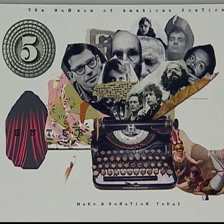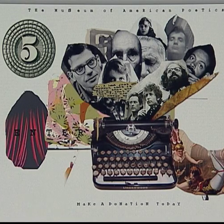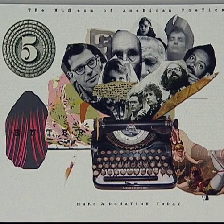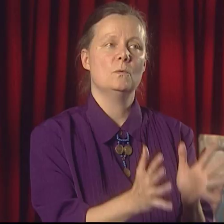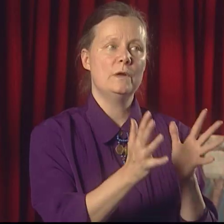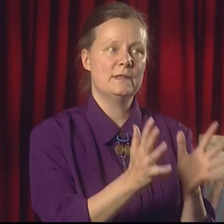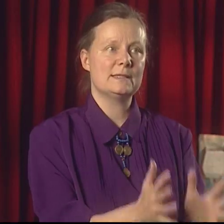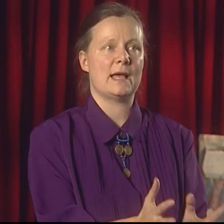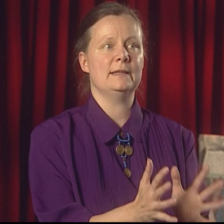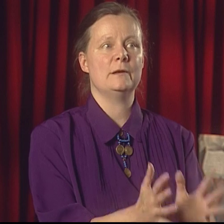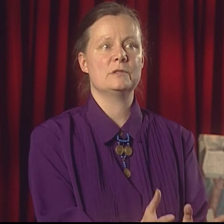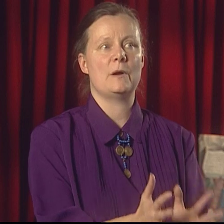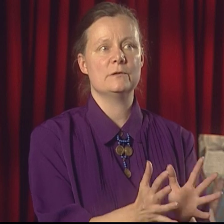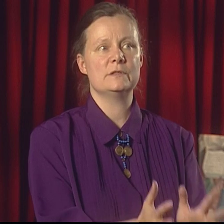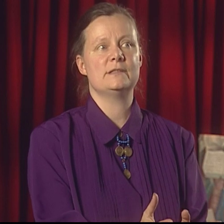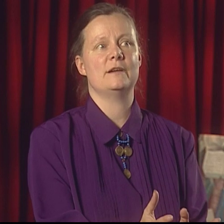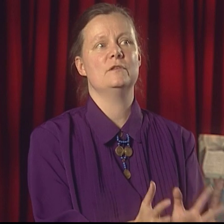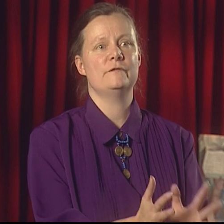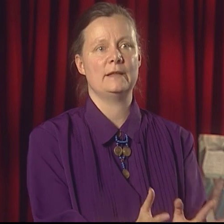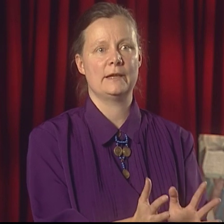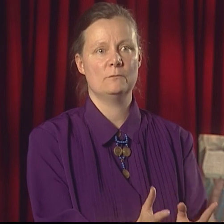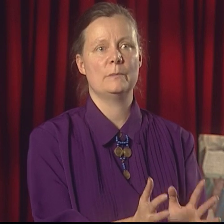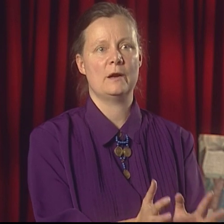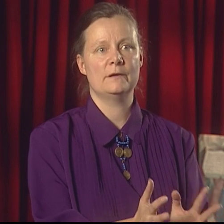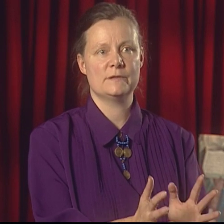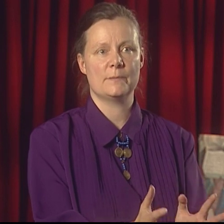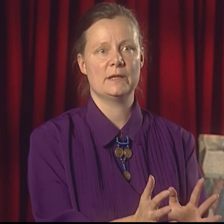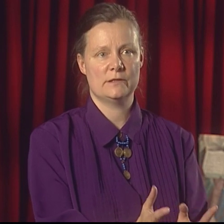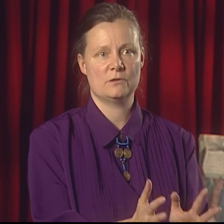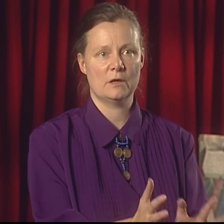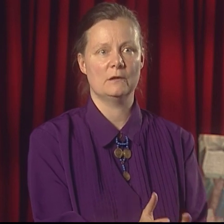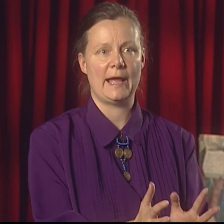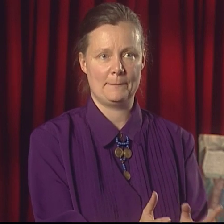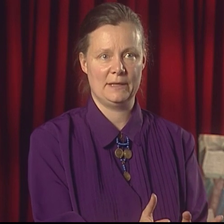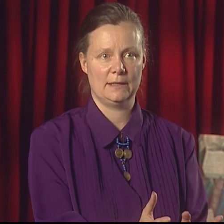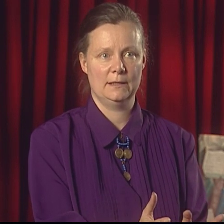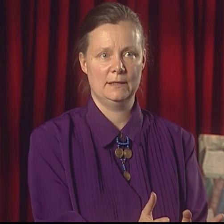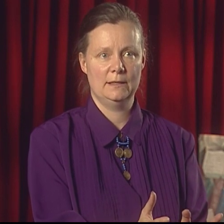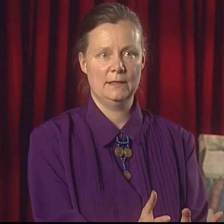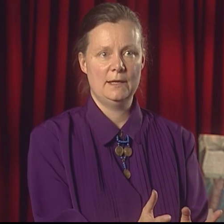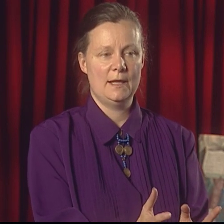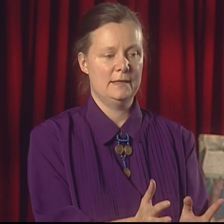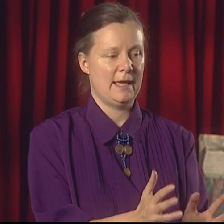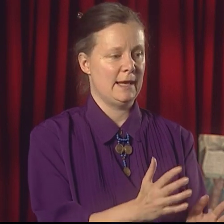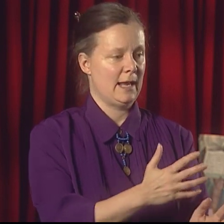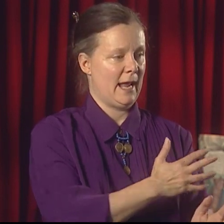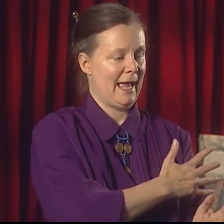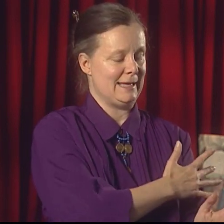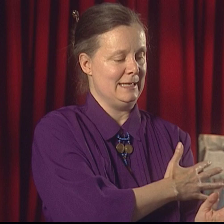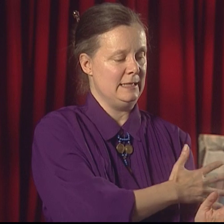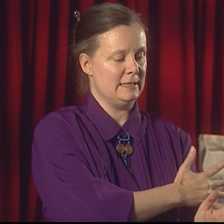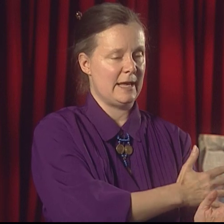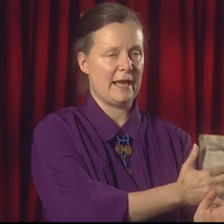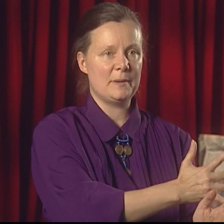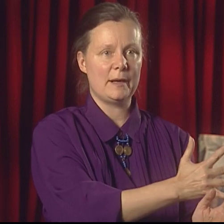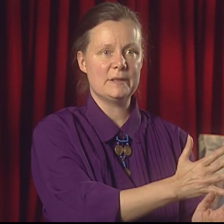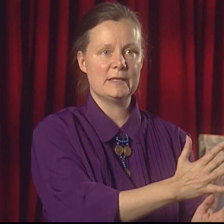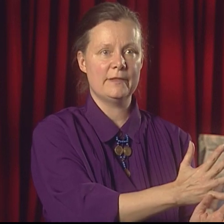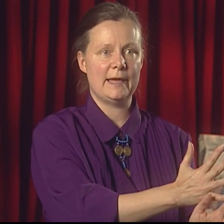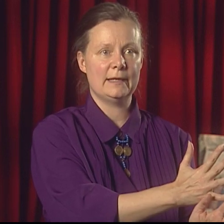With the sign language poetry stuff, you felt like you were part of something historical happening, that had needed to happen up until then,